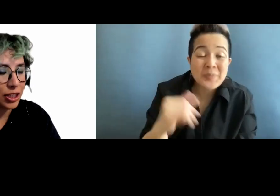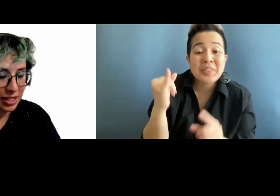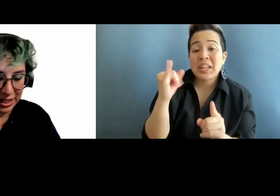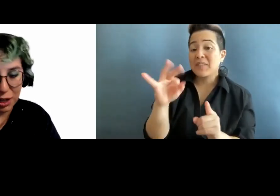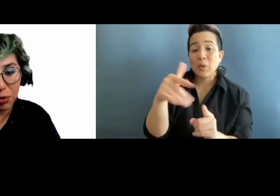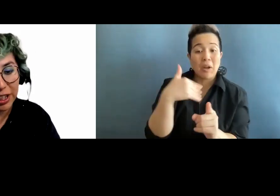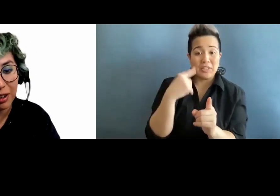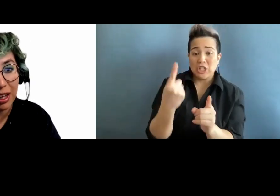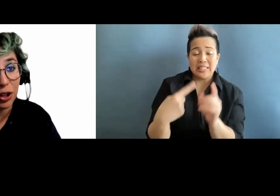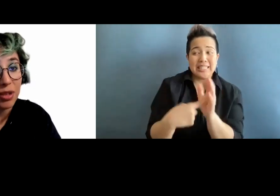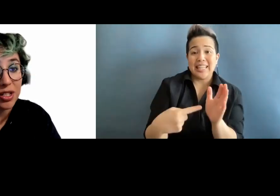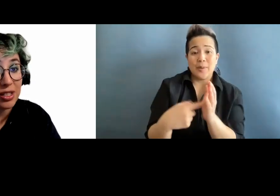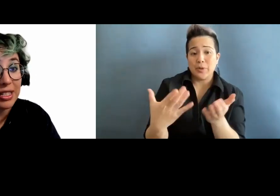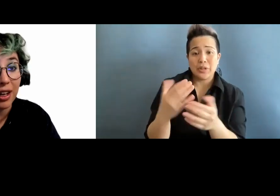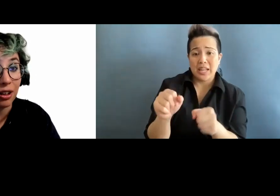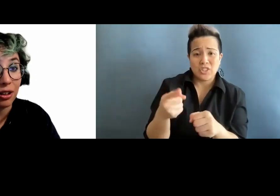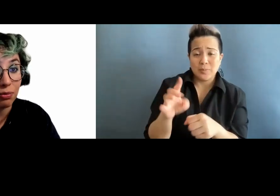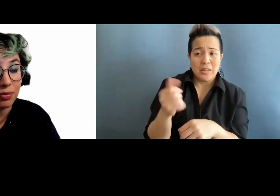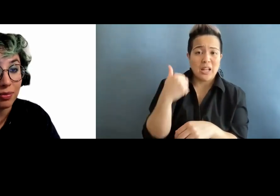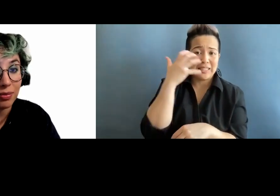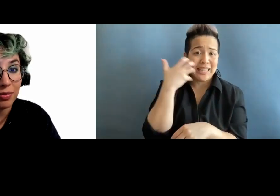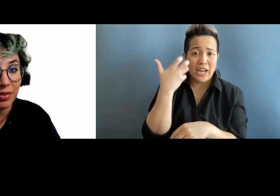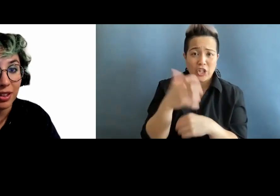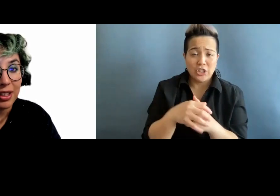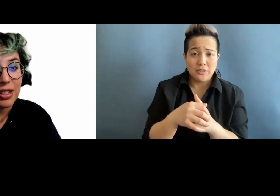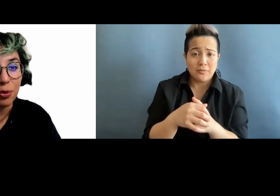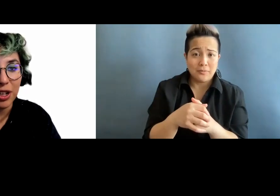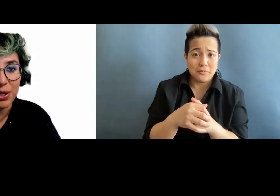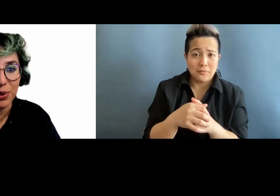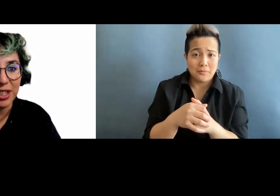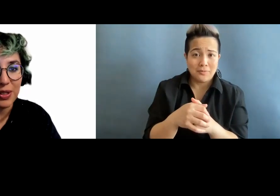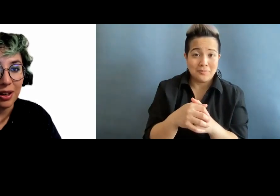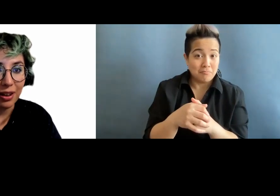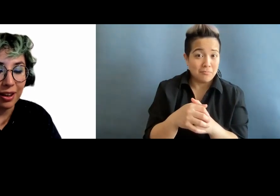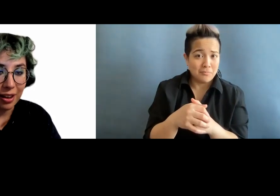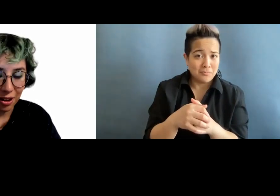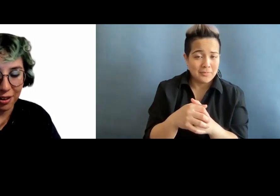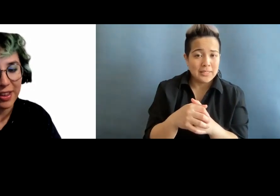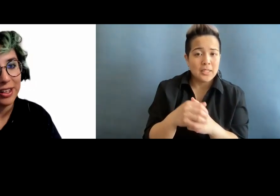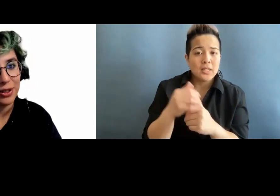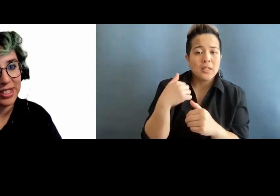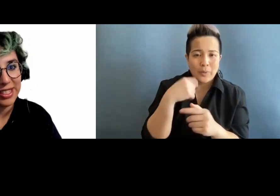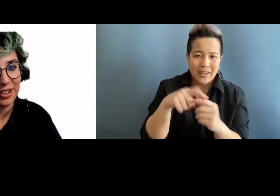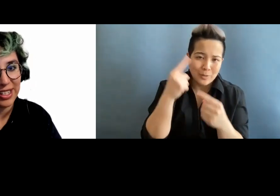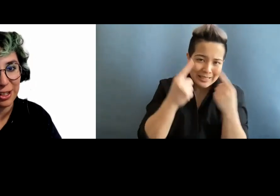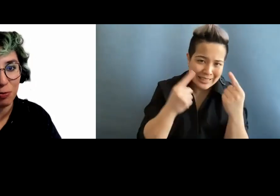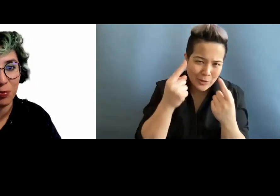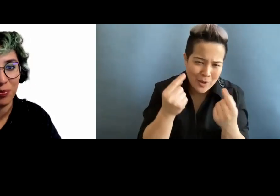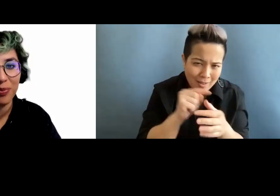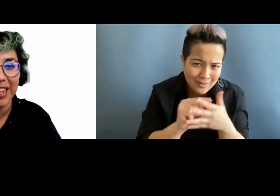just an example here, it could be just a tiger. We do need to take all of that into consideration.